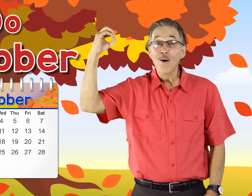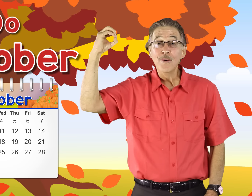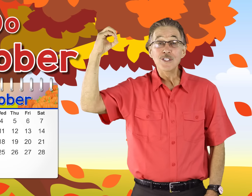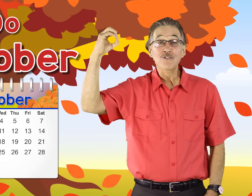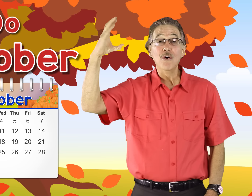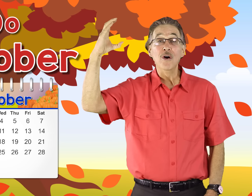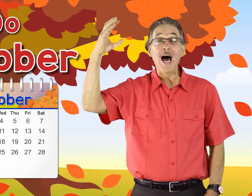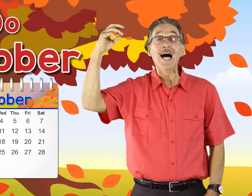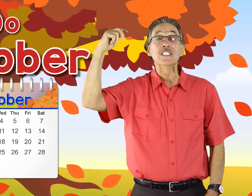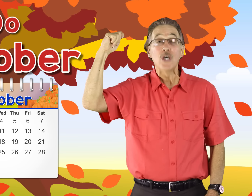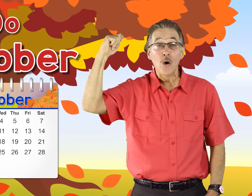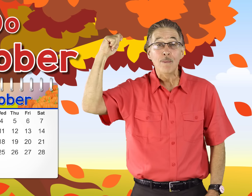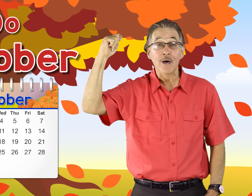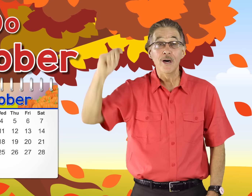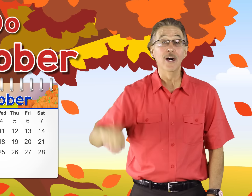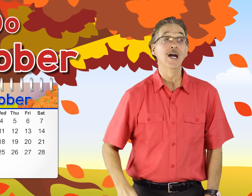O is for October